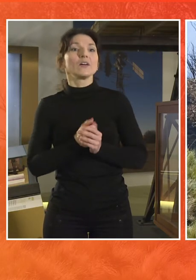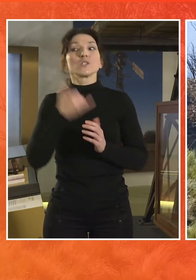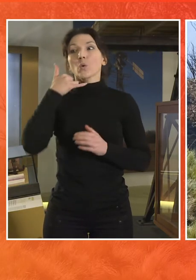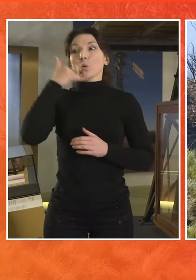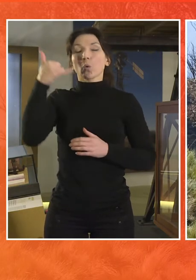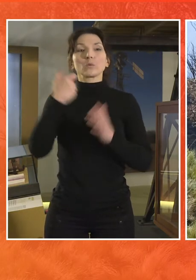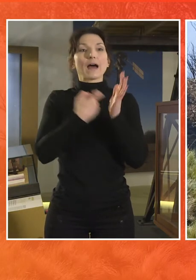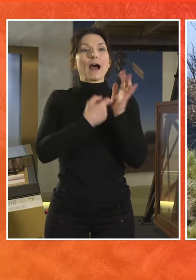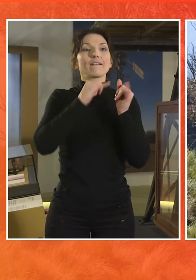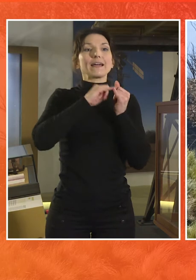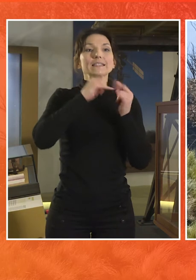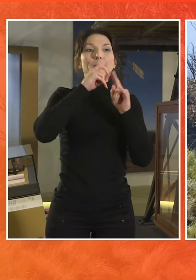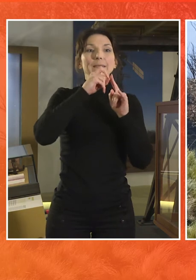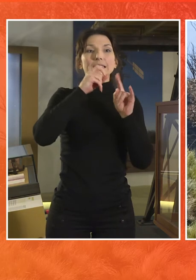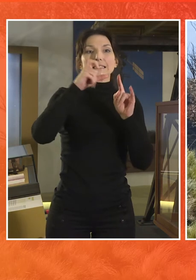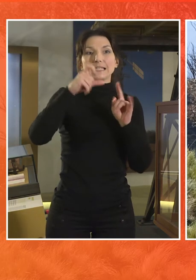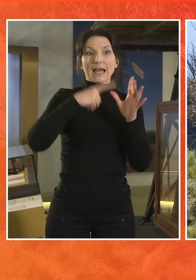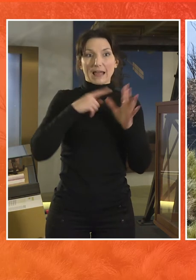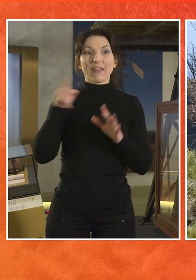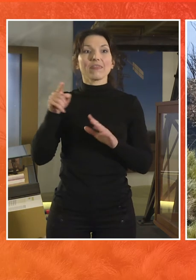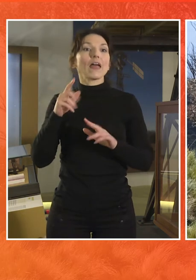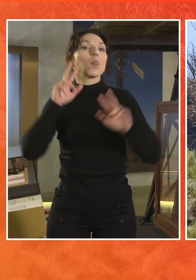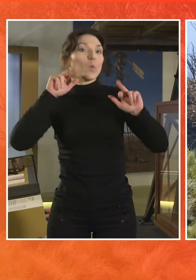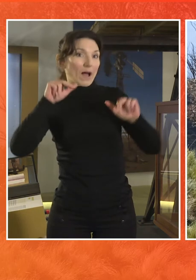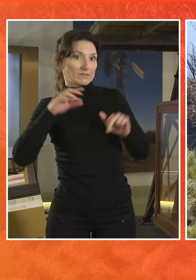Now they look after animals and they went out to the paddock in their ute